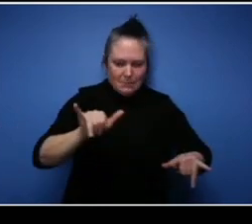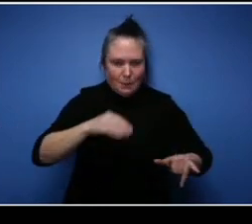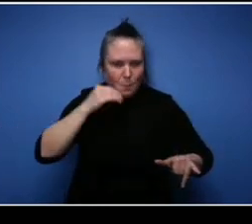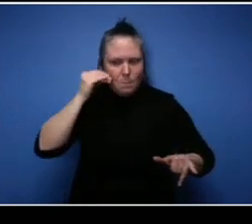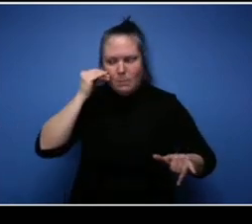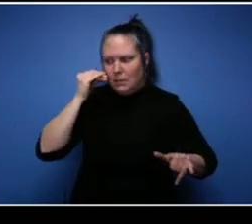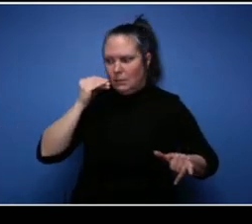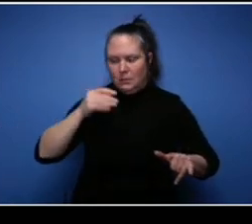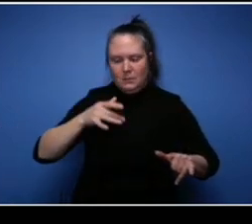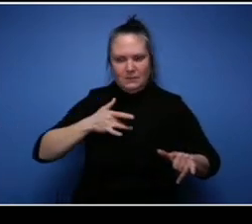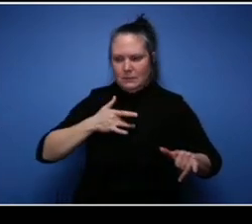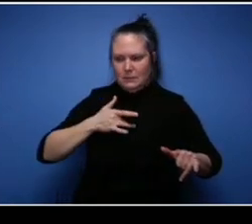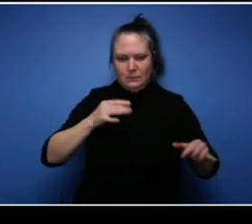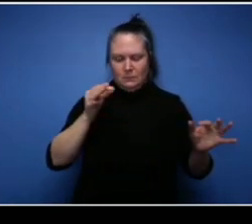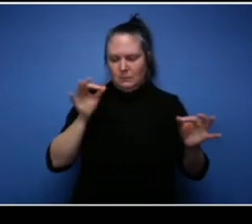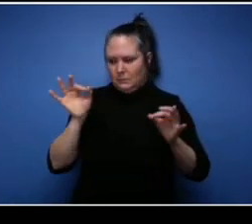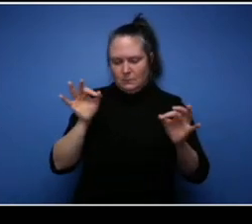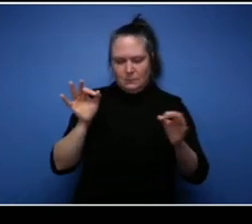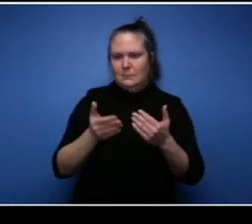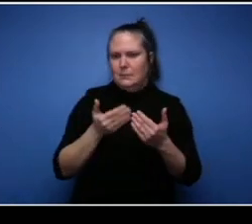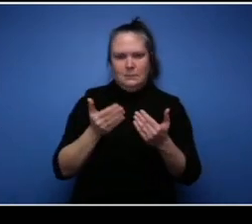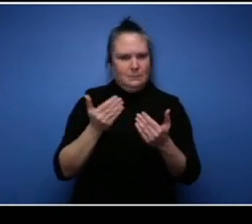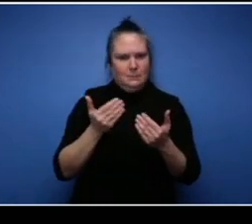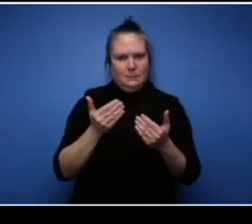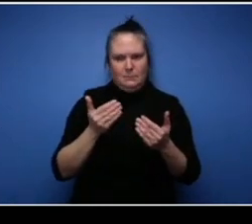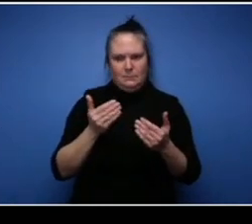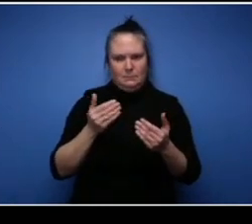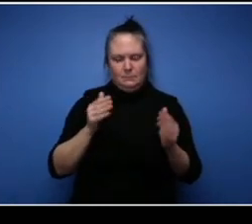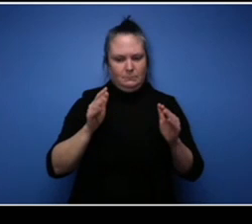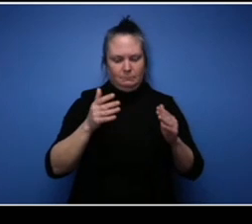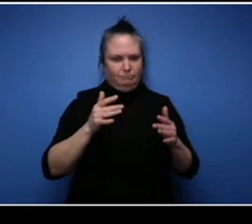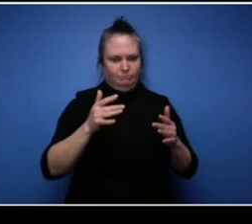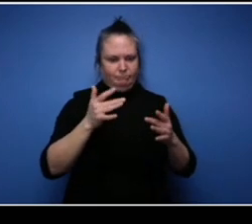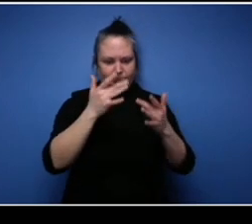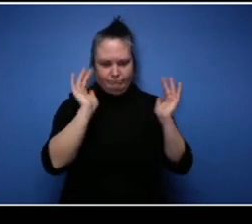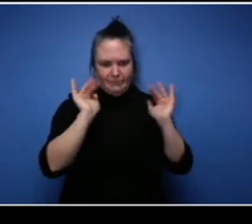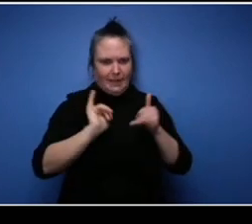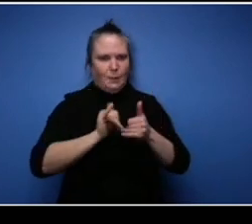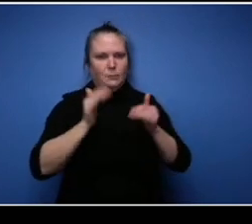your business specifically has been around the longest out of the four entrepreneurs